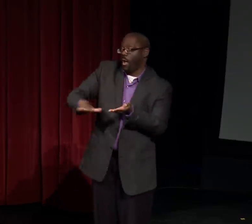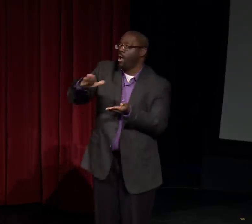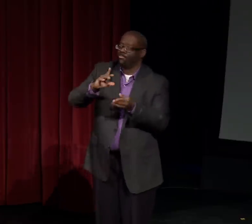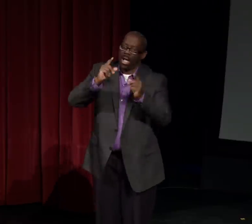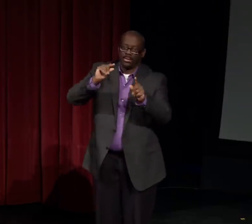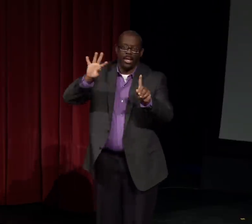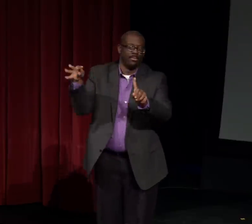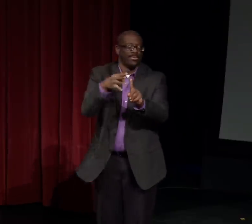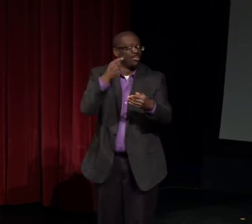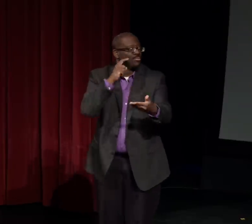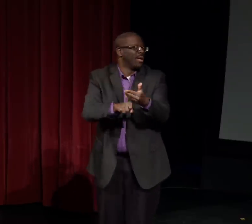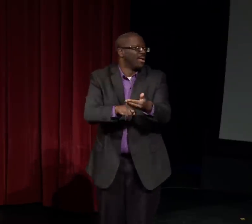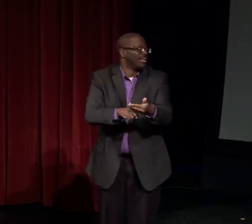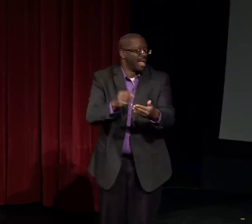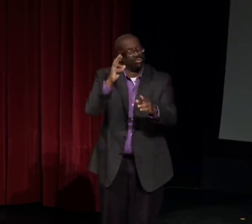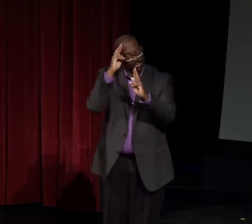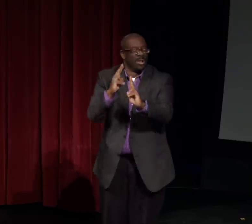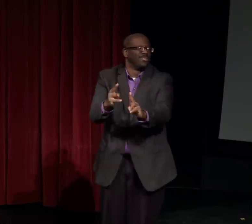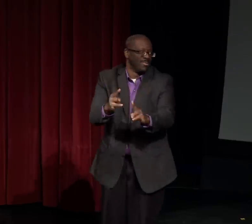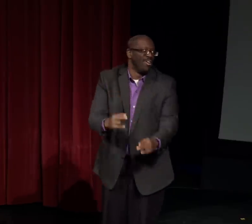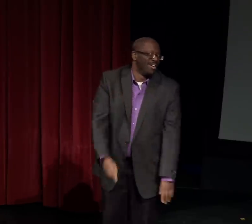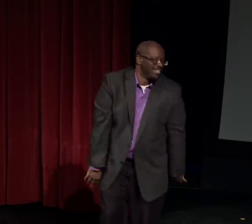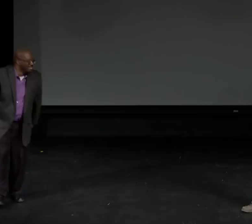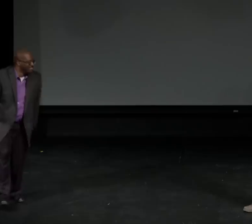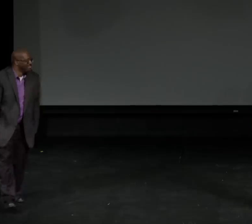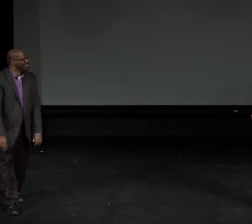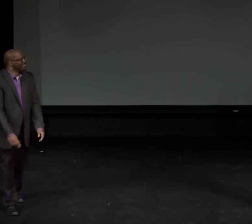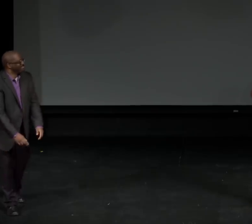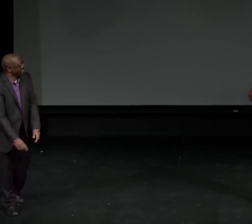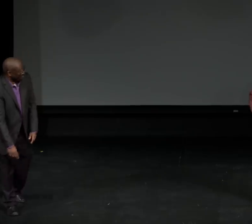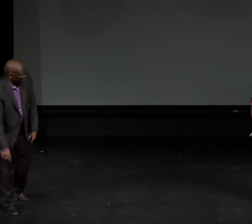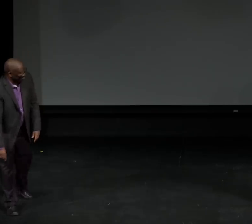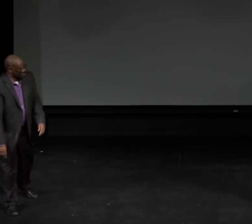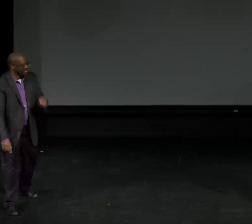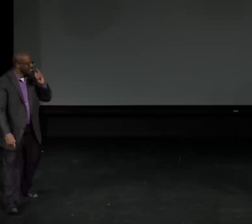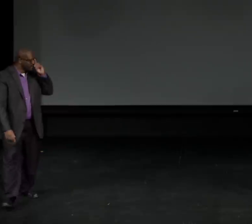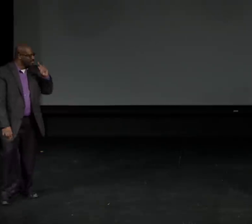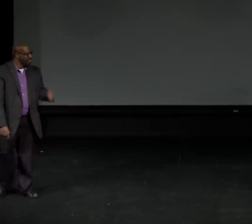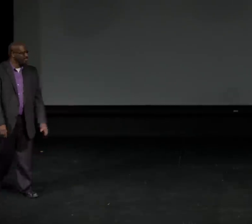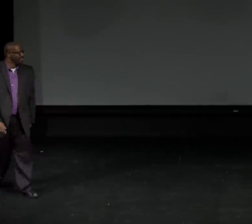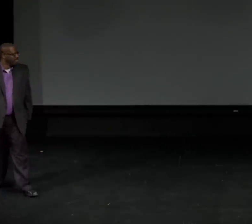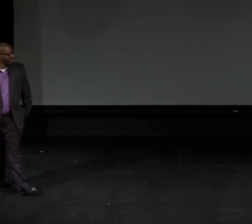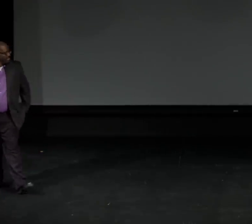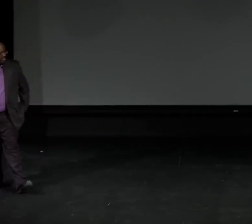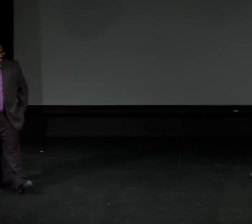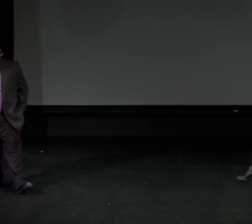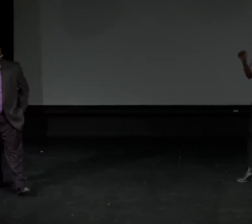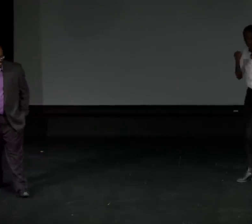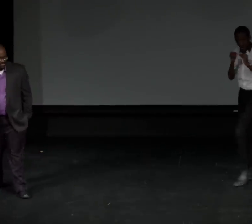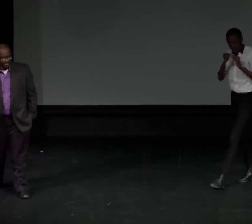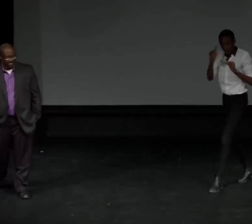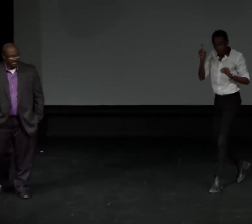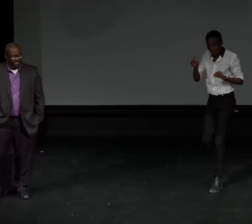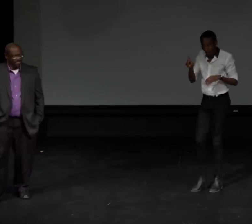And really Nathie put our college on the map essentially.